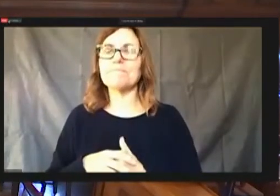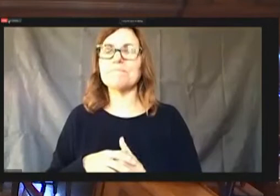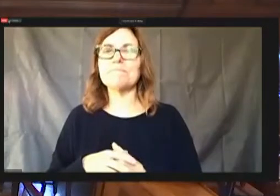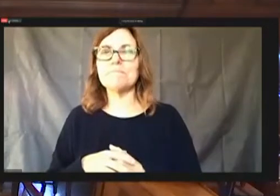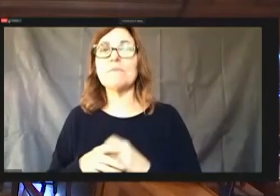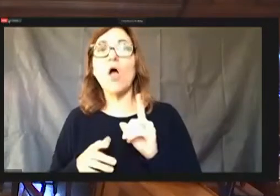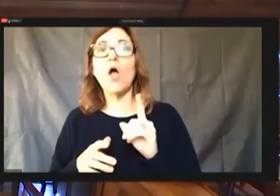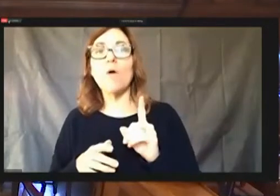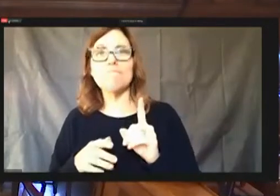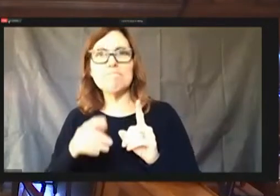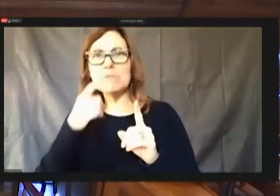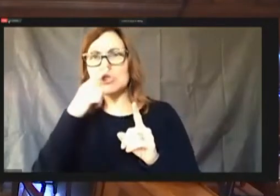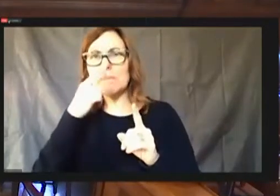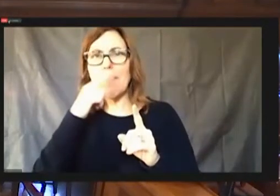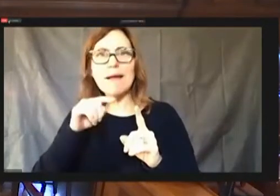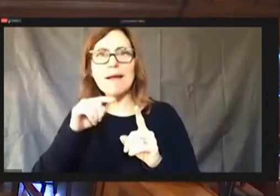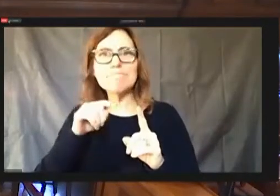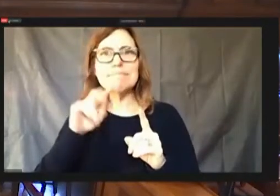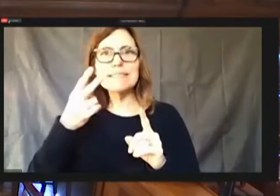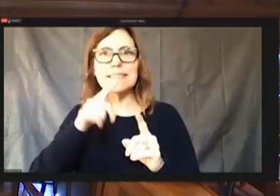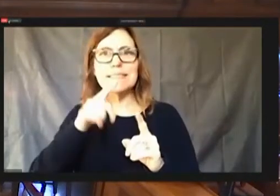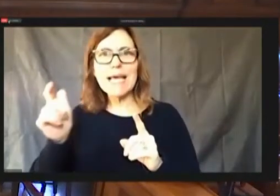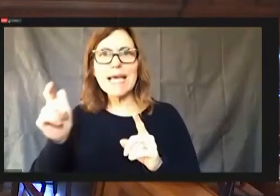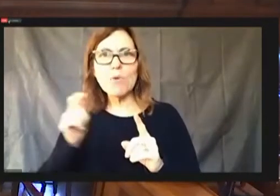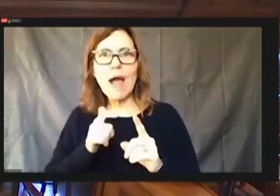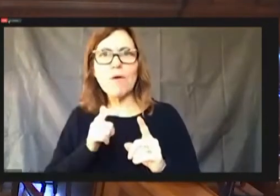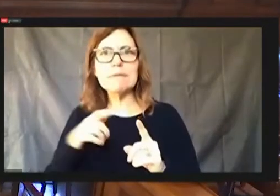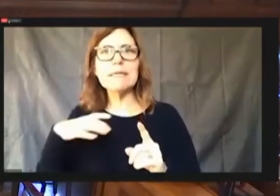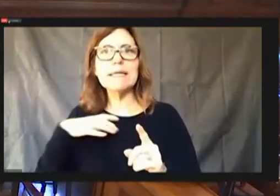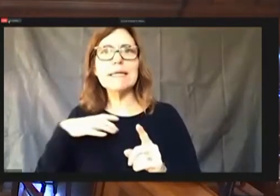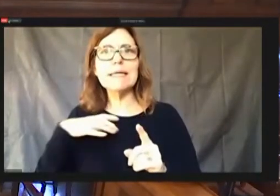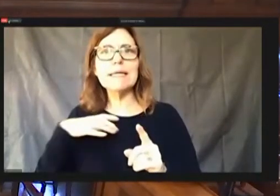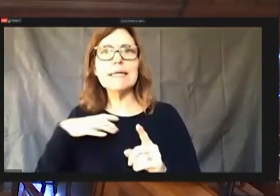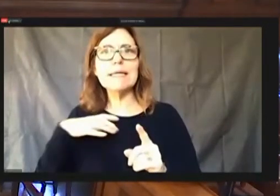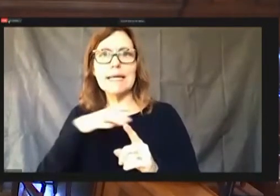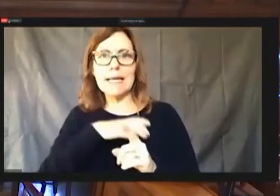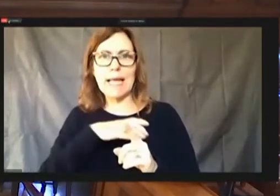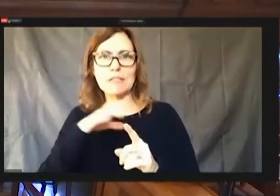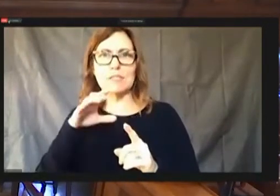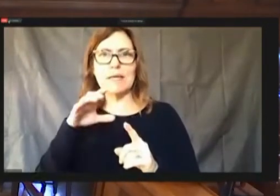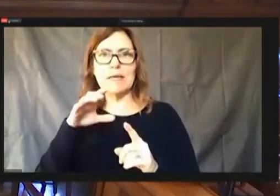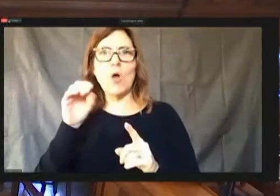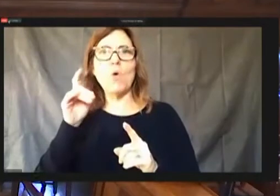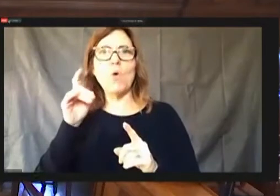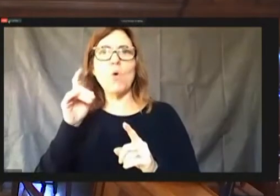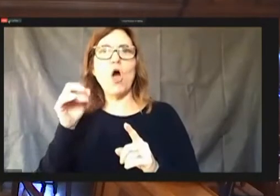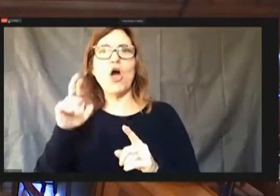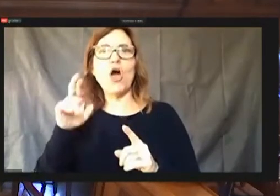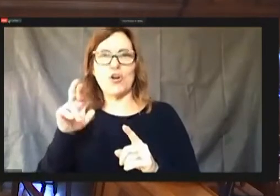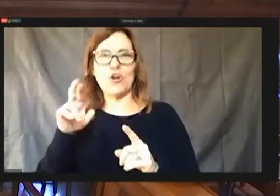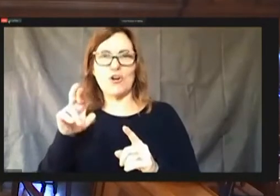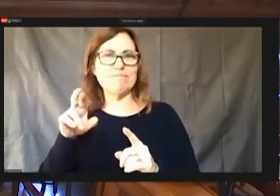Second round Kuzmin cog O'Connor excuse me now thank you and, again, I think Councilman